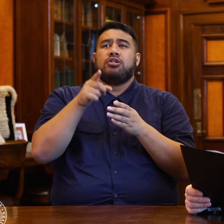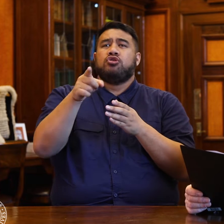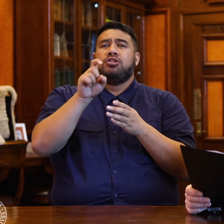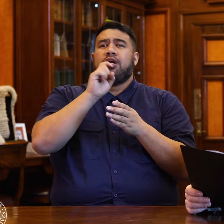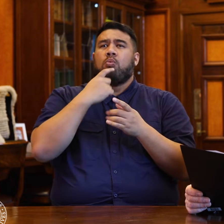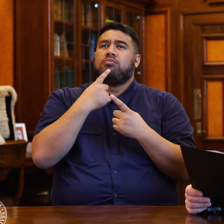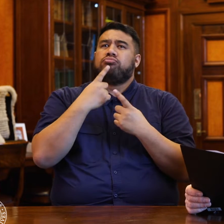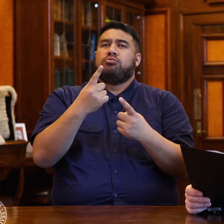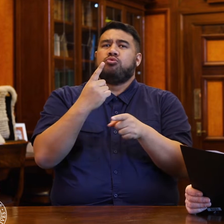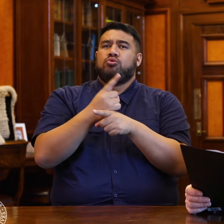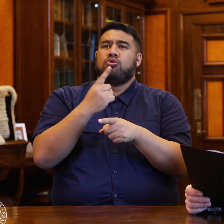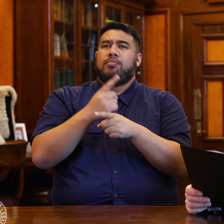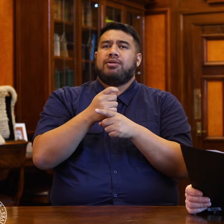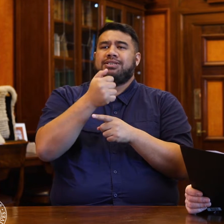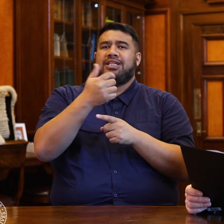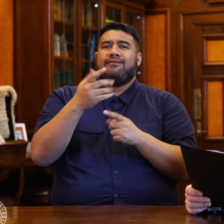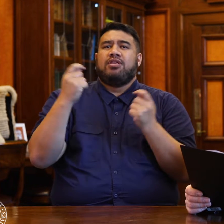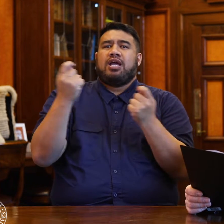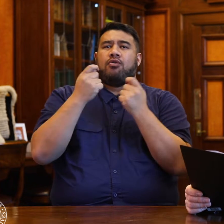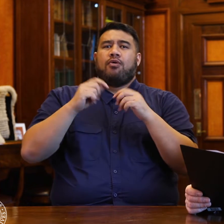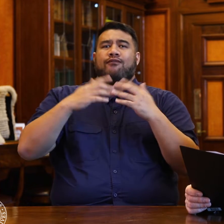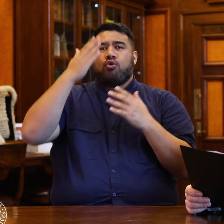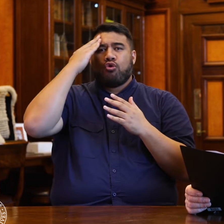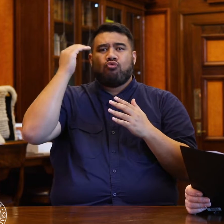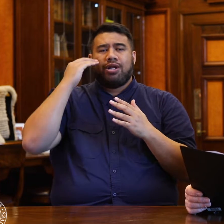the ceasefire in the Korean conflict.